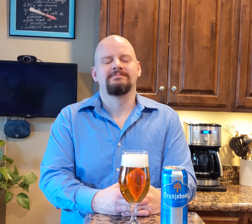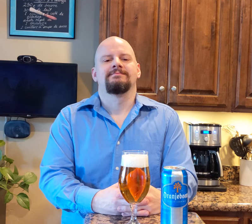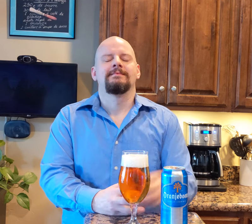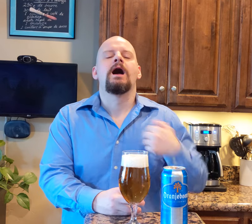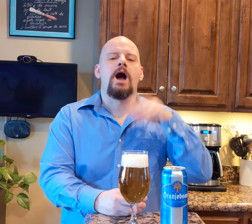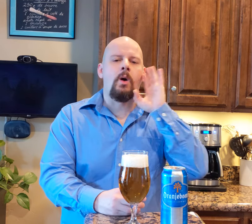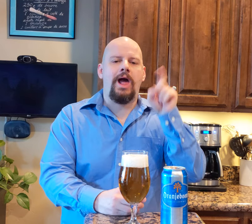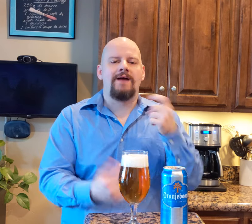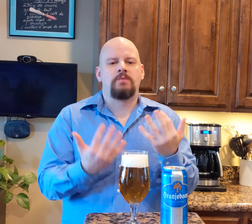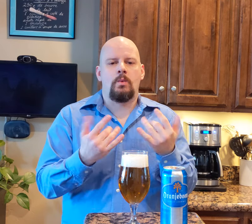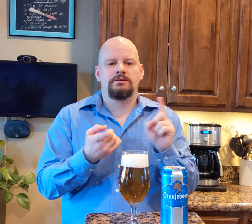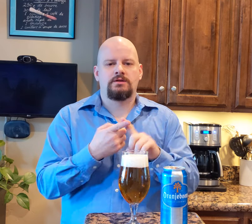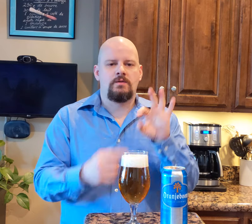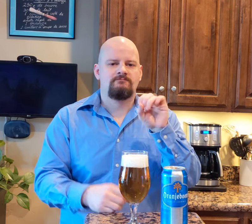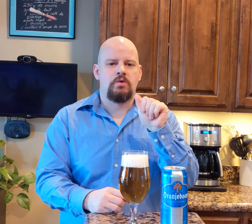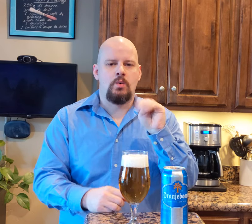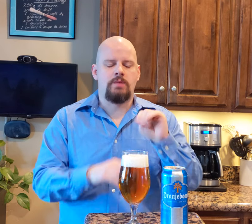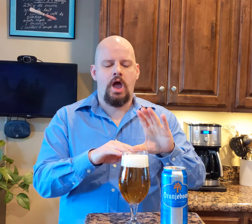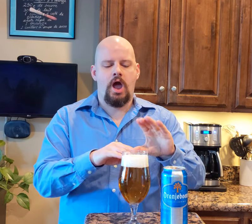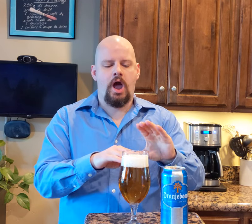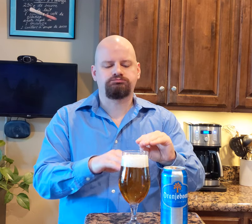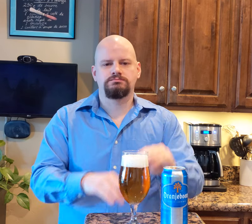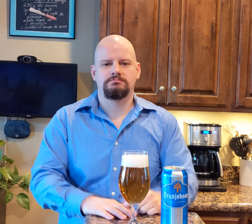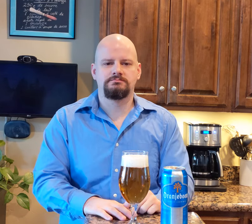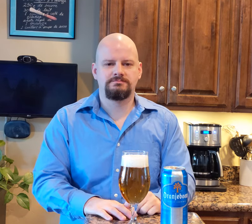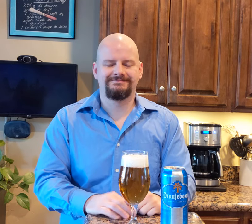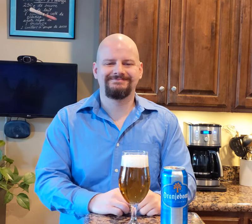I will have to wait until the foam goes down.